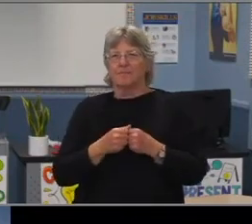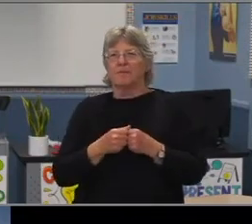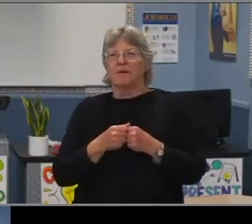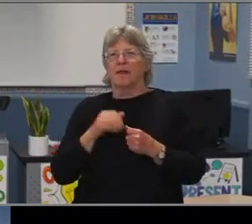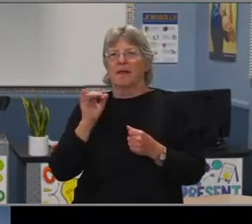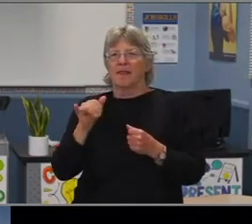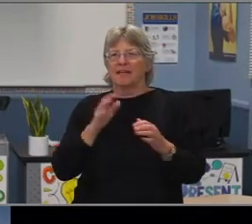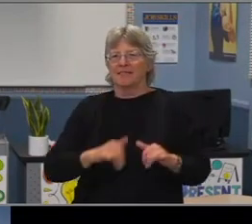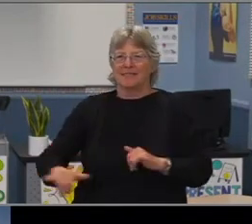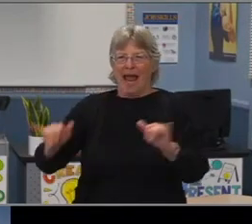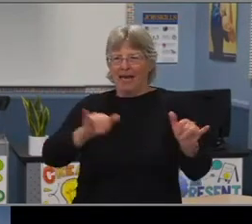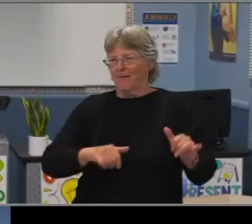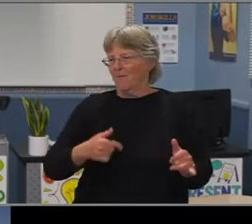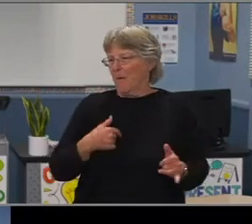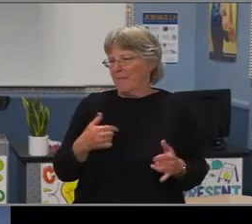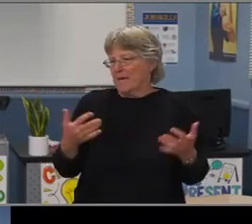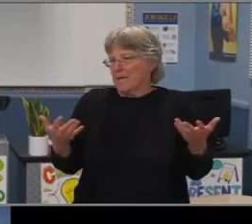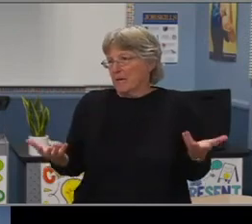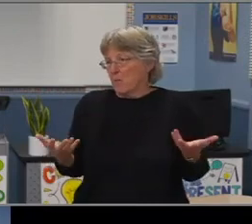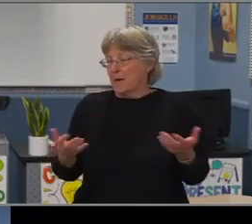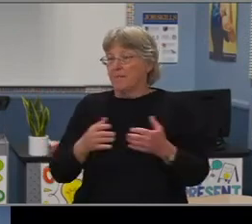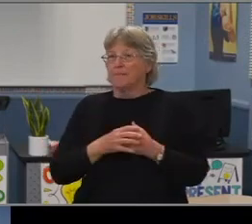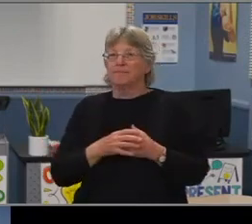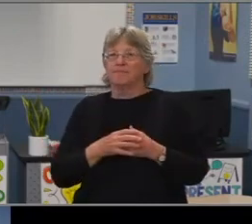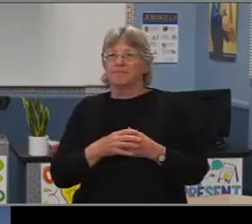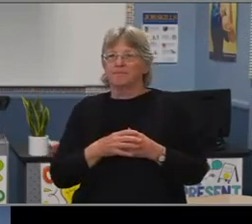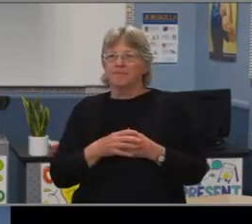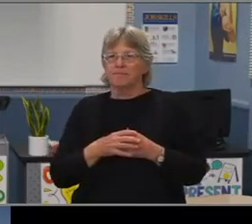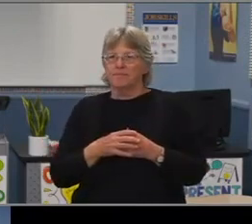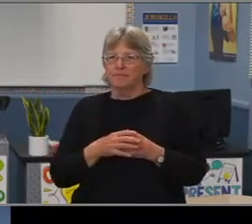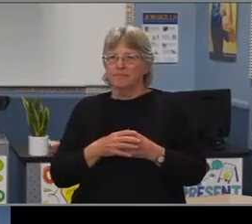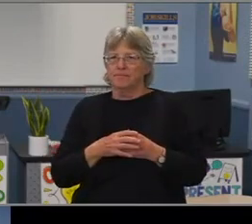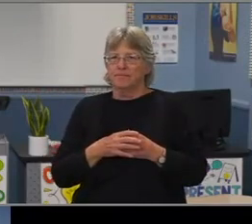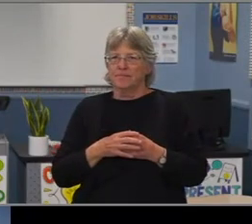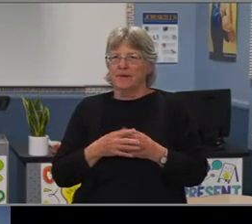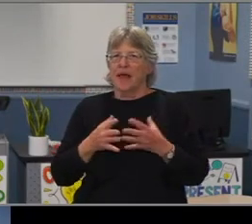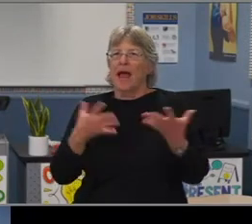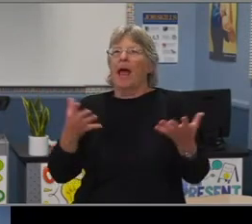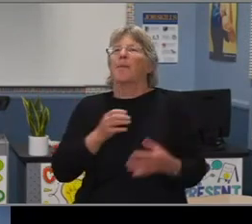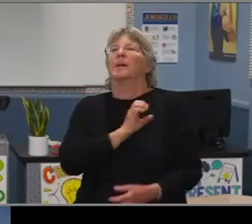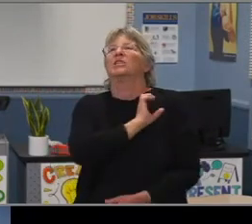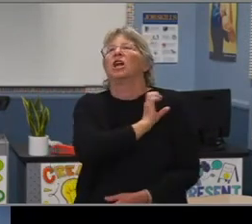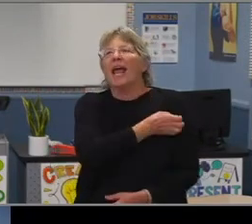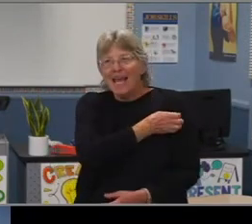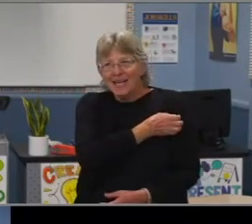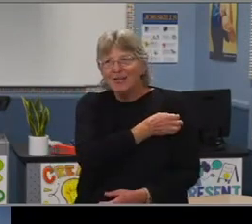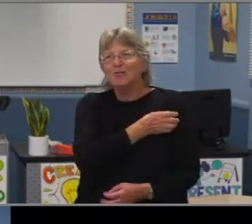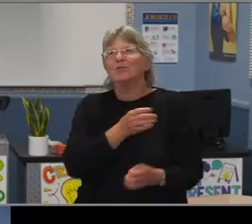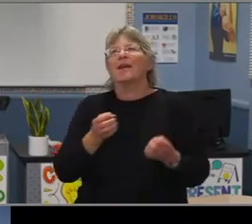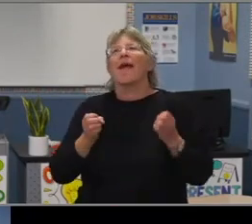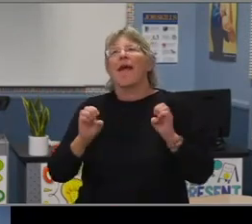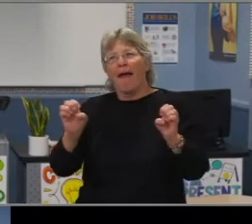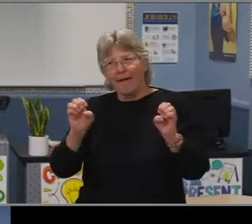of the just the amount of energy and effort we put into Cabrillo quite a bit.